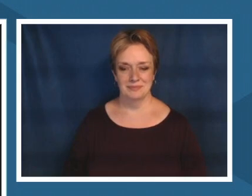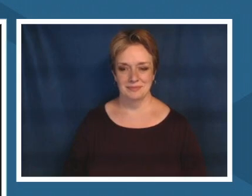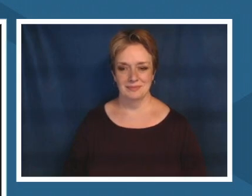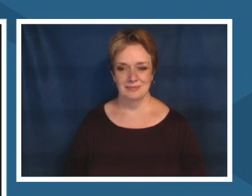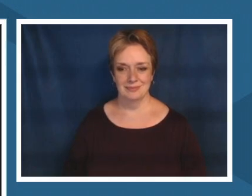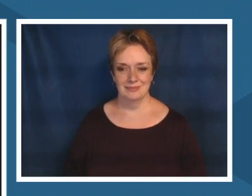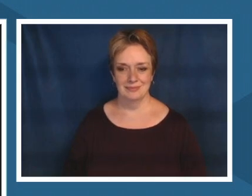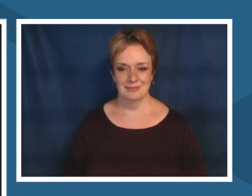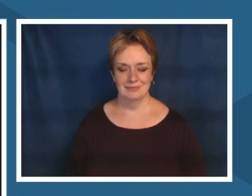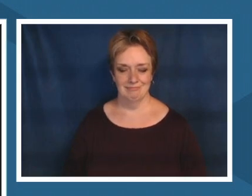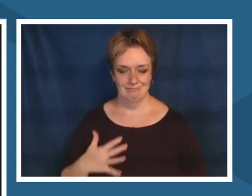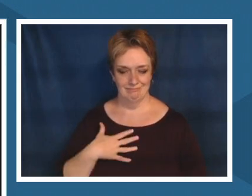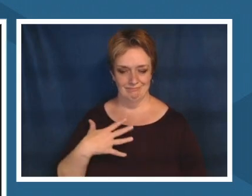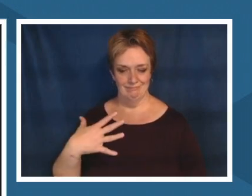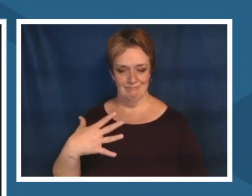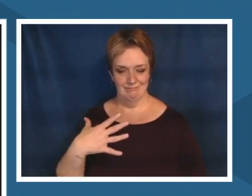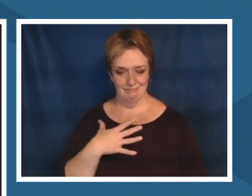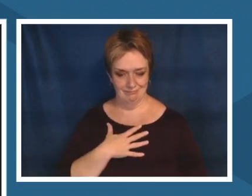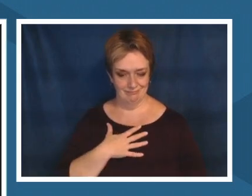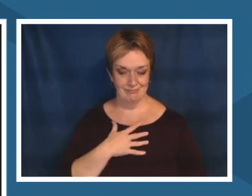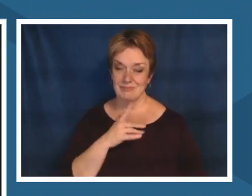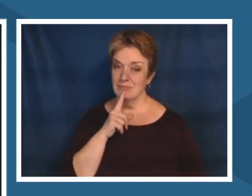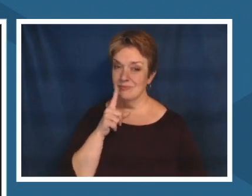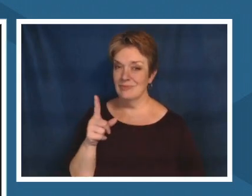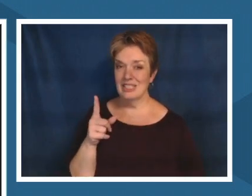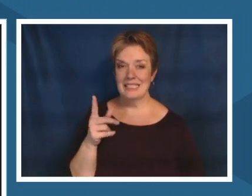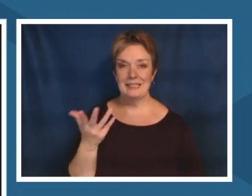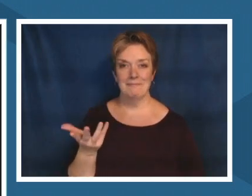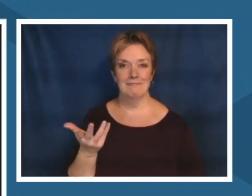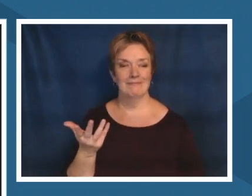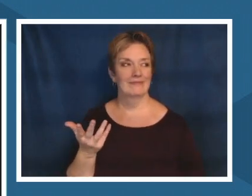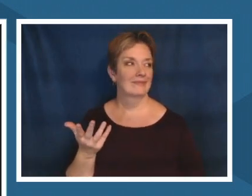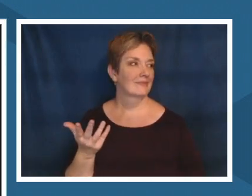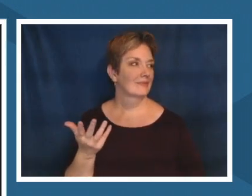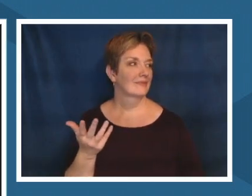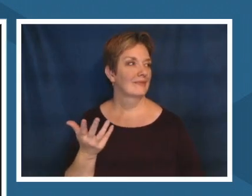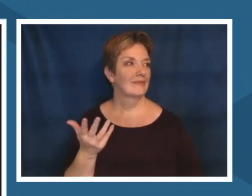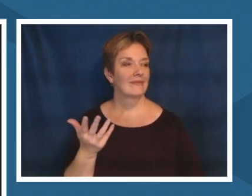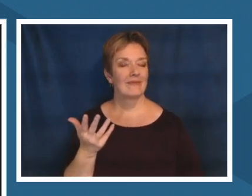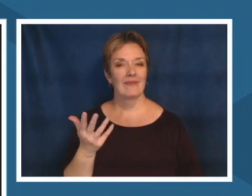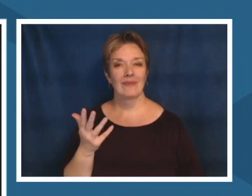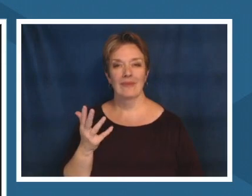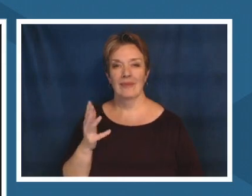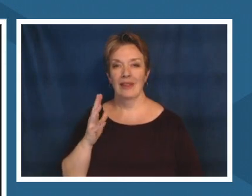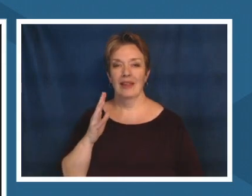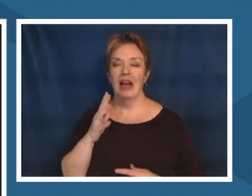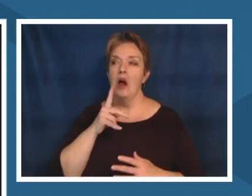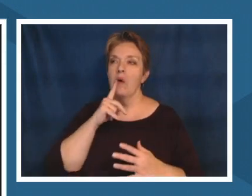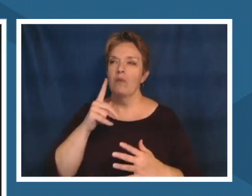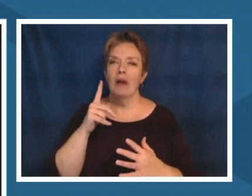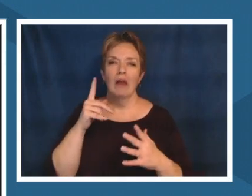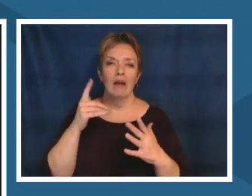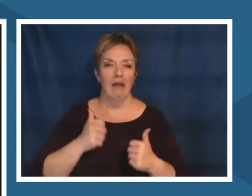yeah any any time to just i don't know the world is just so